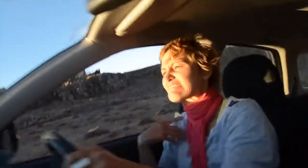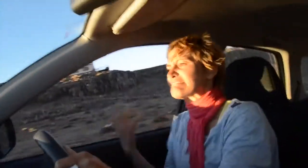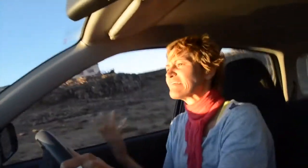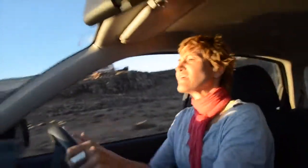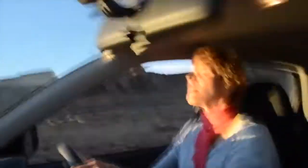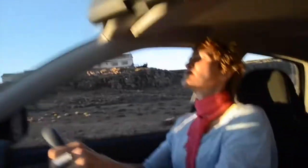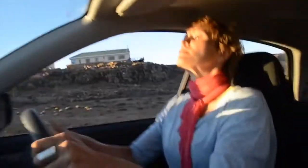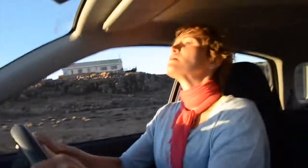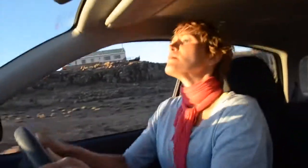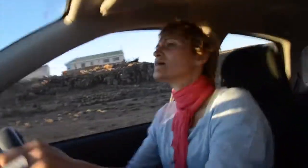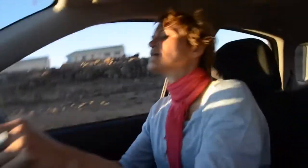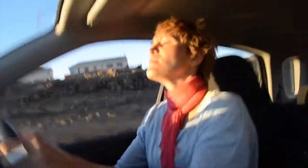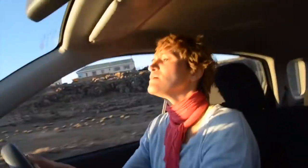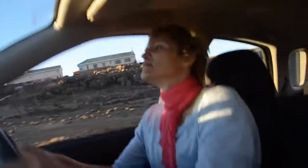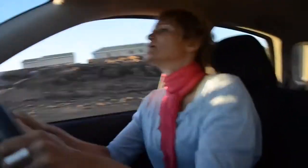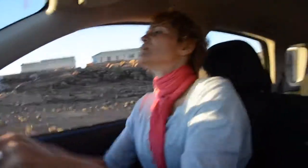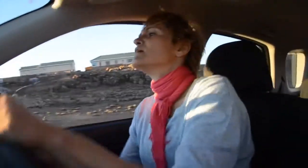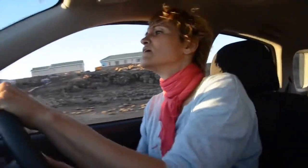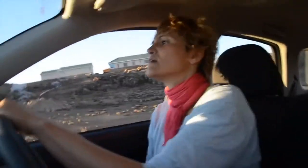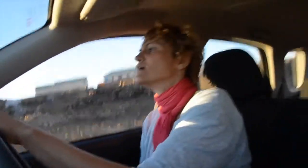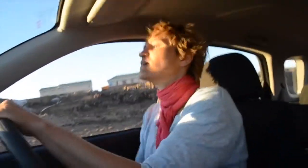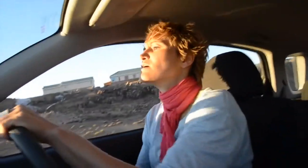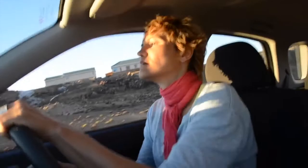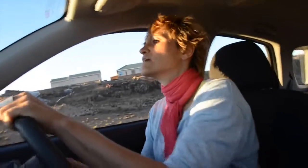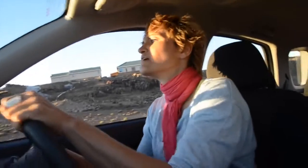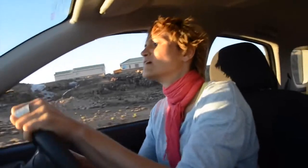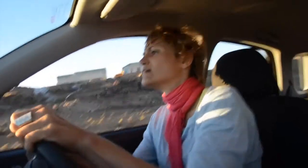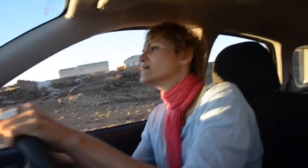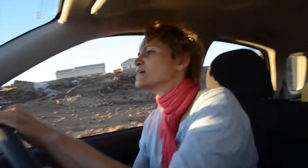I can’t see the road now. (Sun glaring in my eyes)